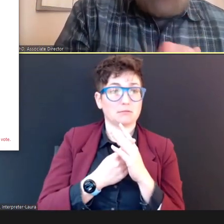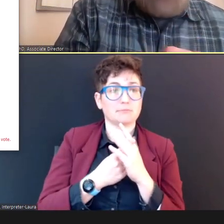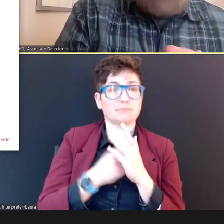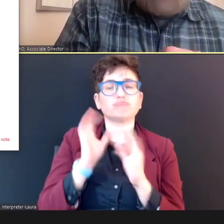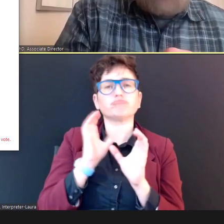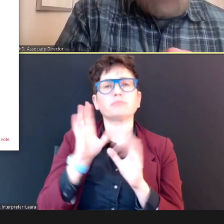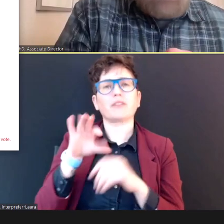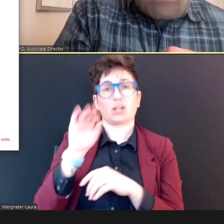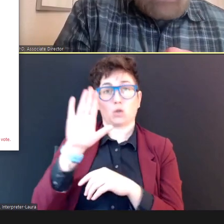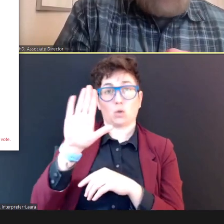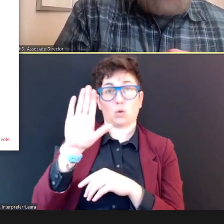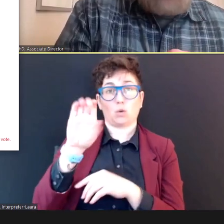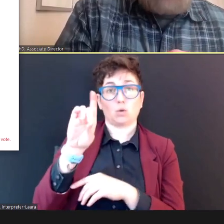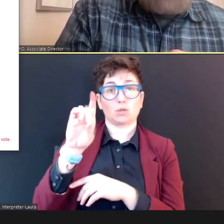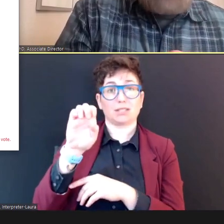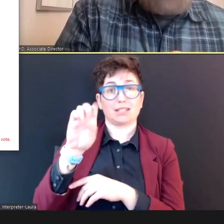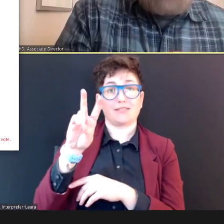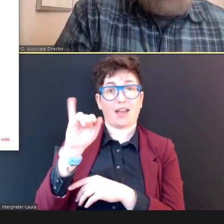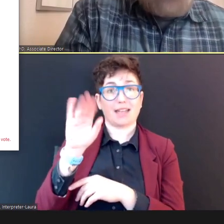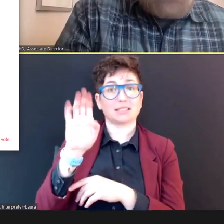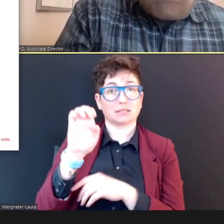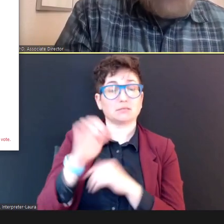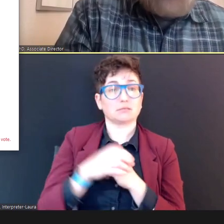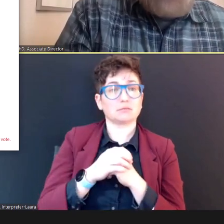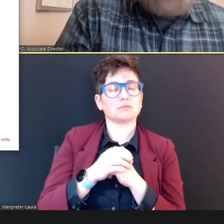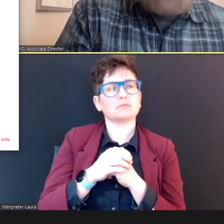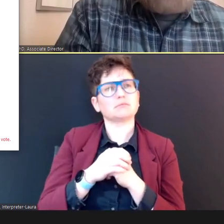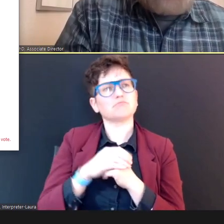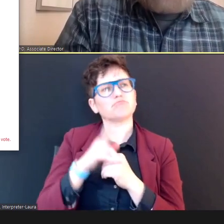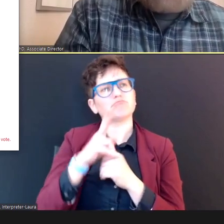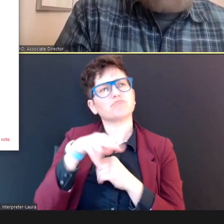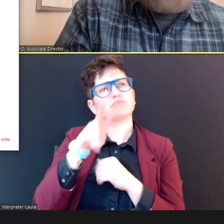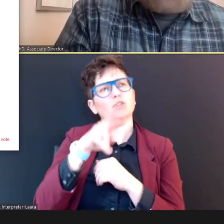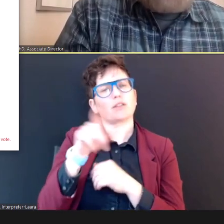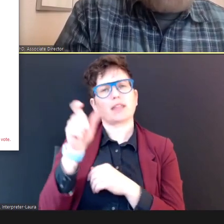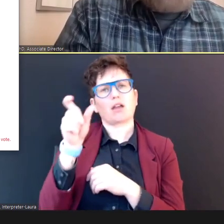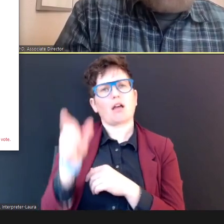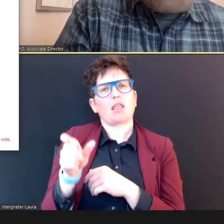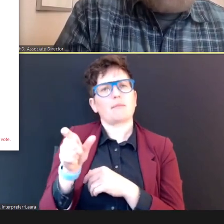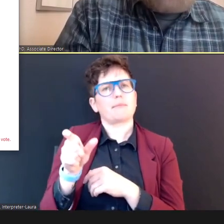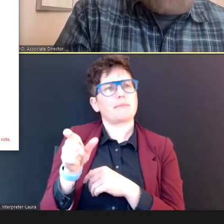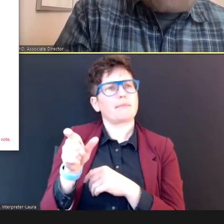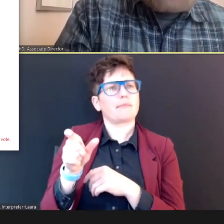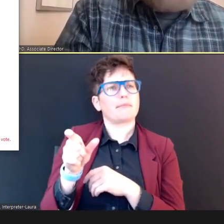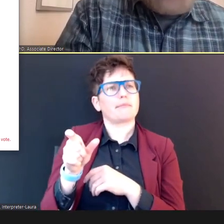And look at the column under which your device is found.